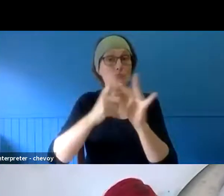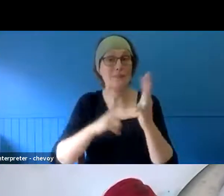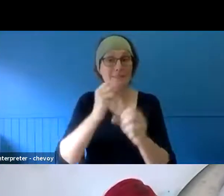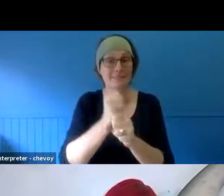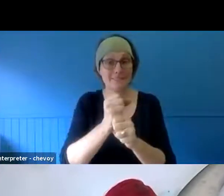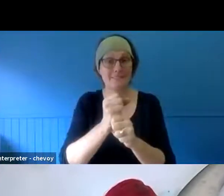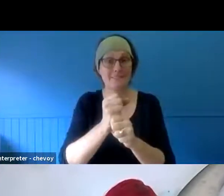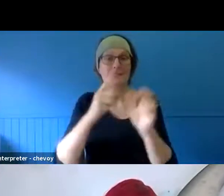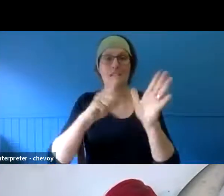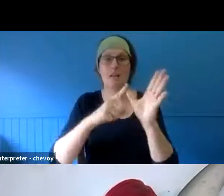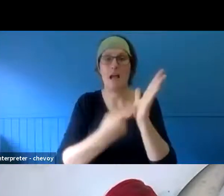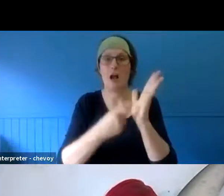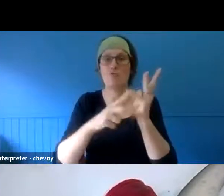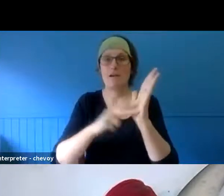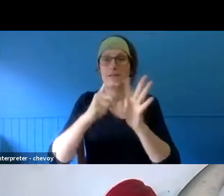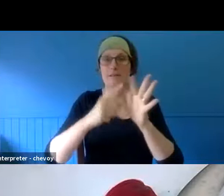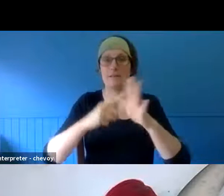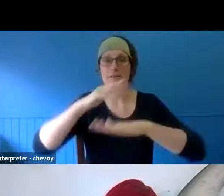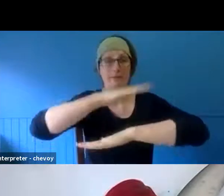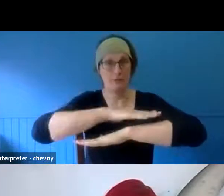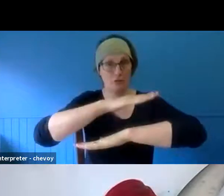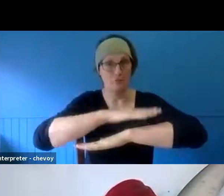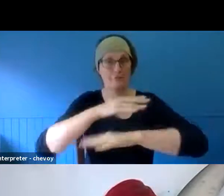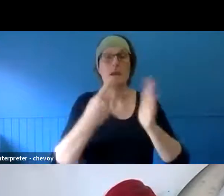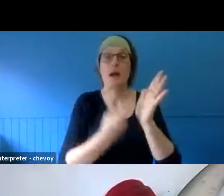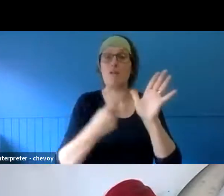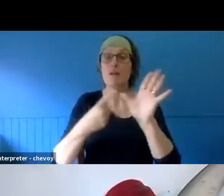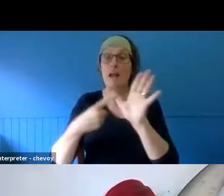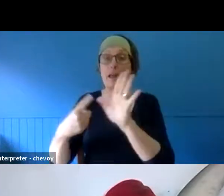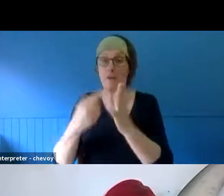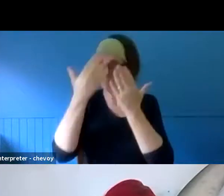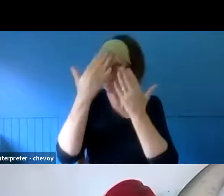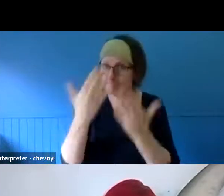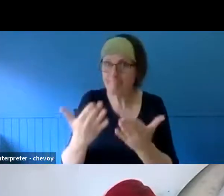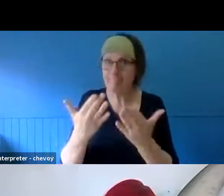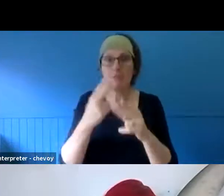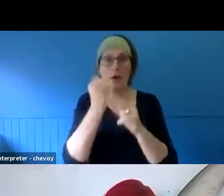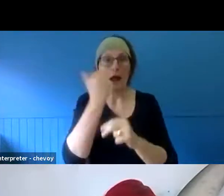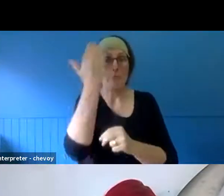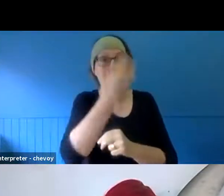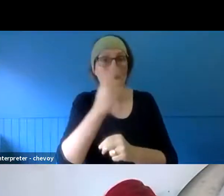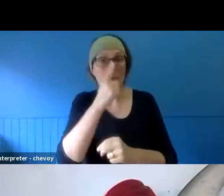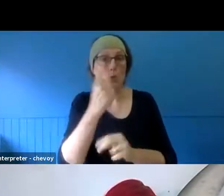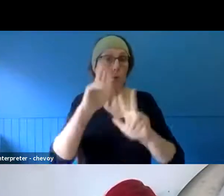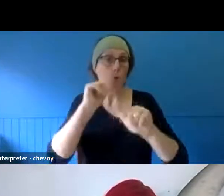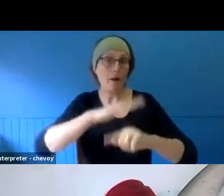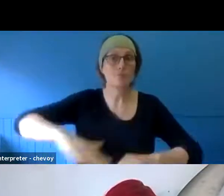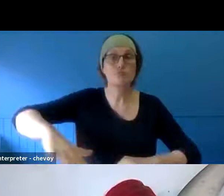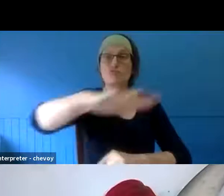Arrernte country. Regional Arts Australia acknowledges the traditional owners of the lands throughout Australia, and